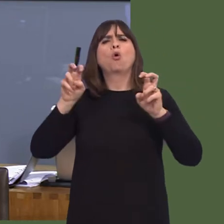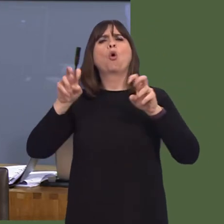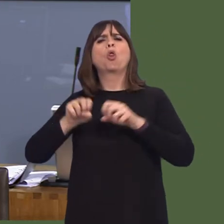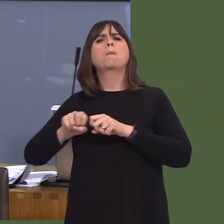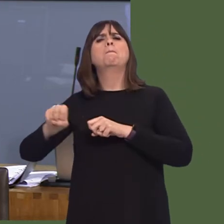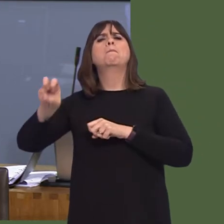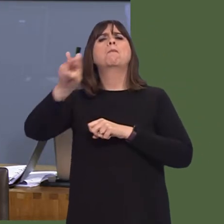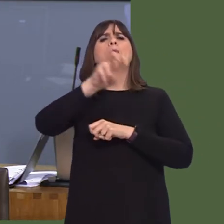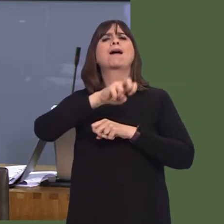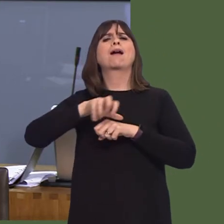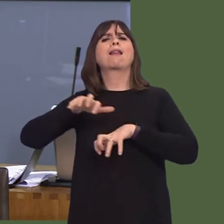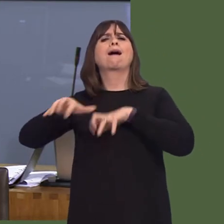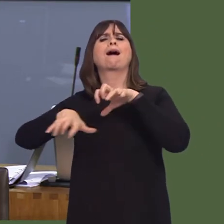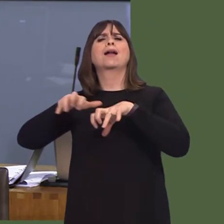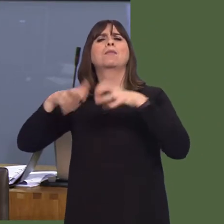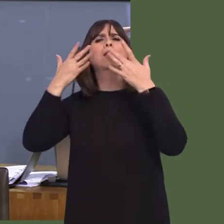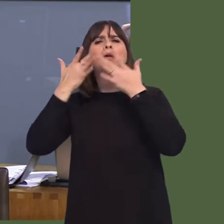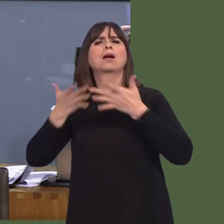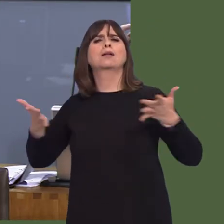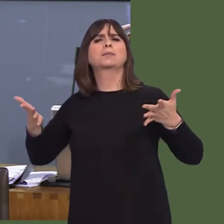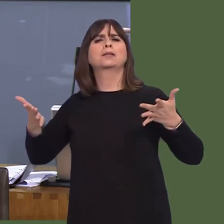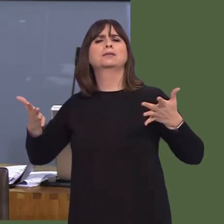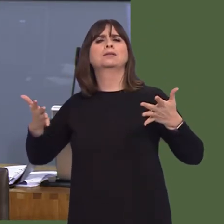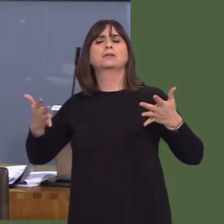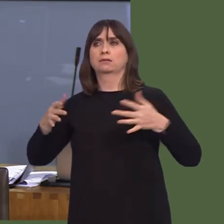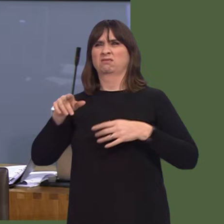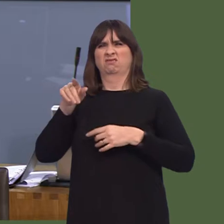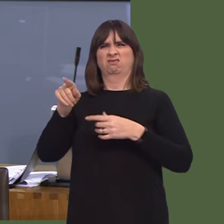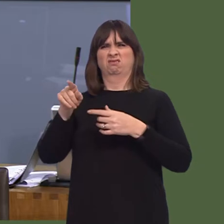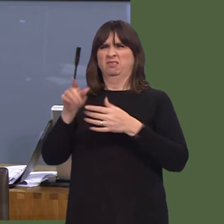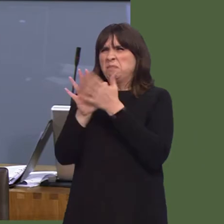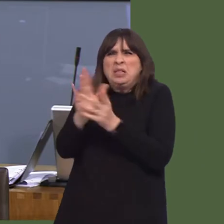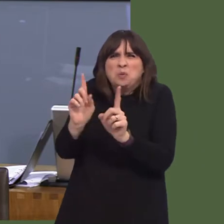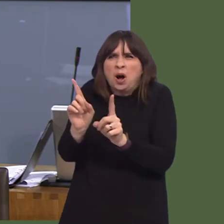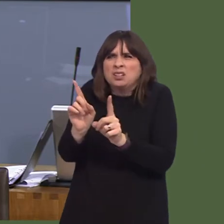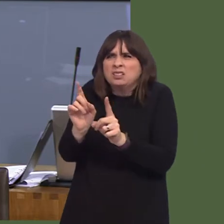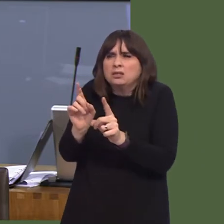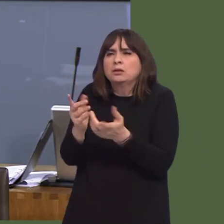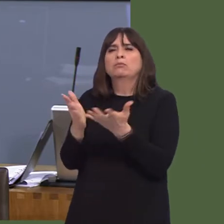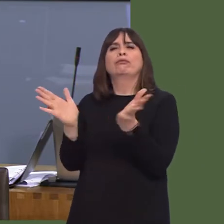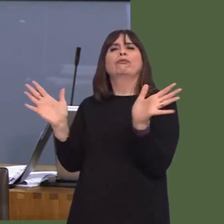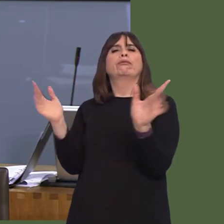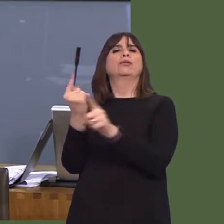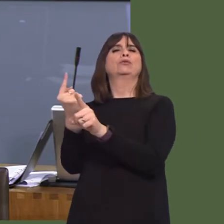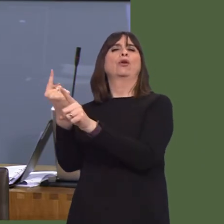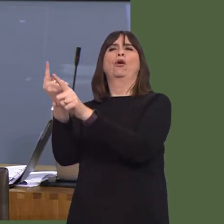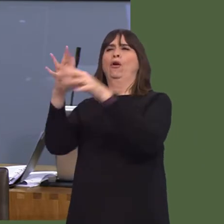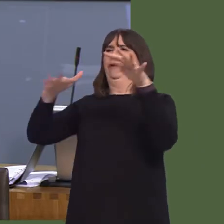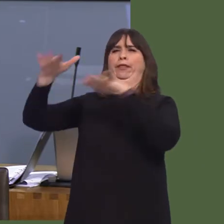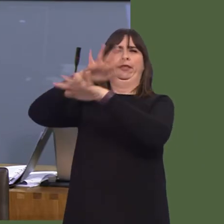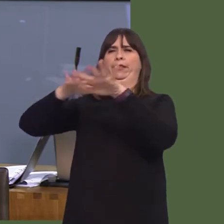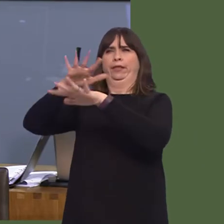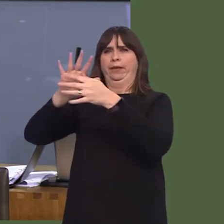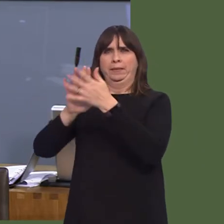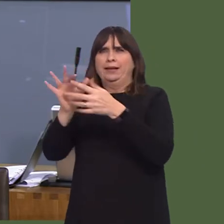Automation, which is the huge challenge we face, where potentially 35 per cent of the